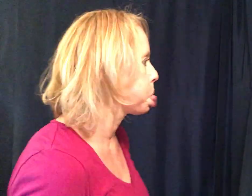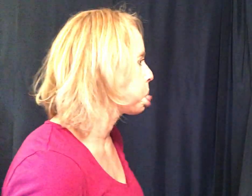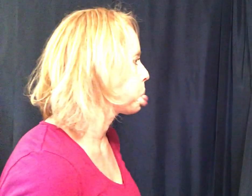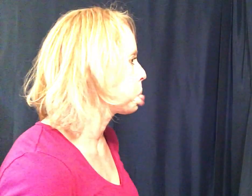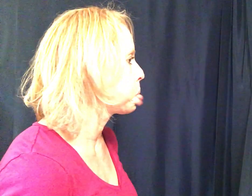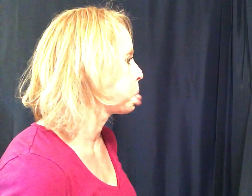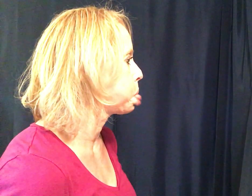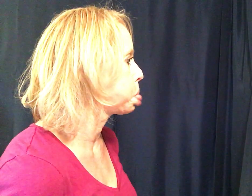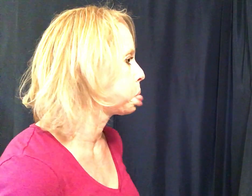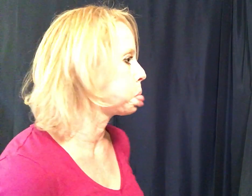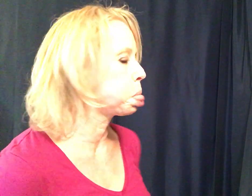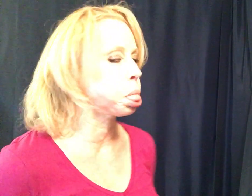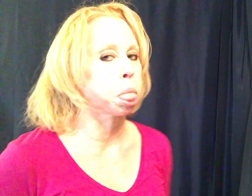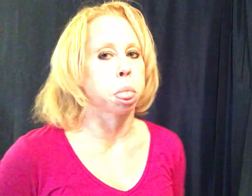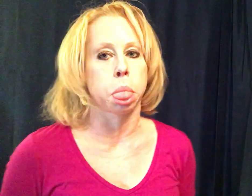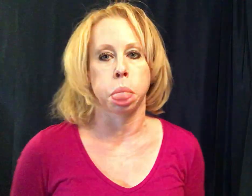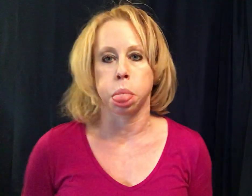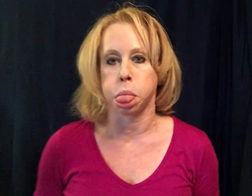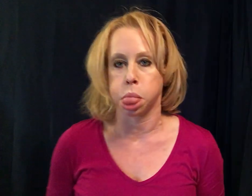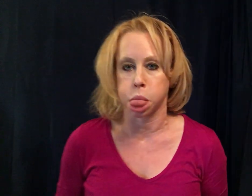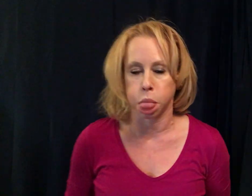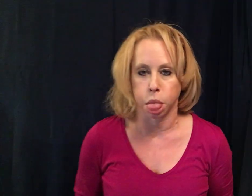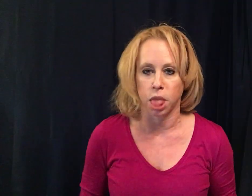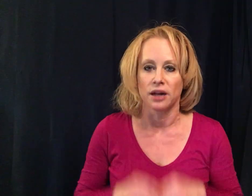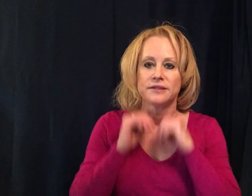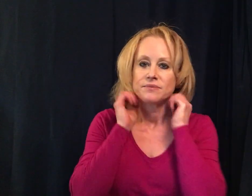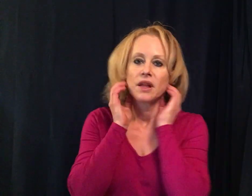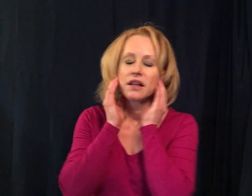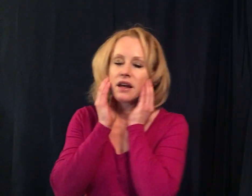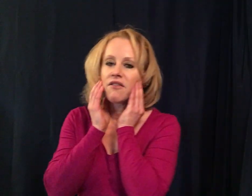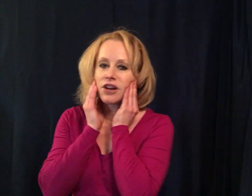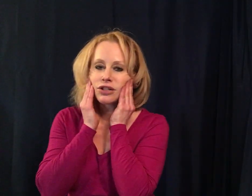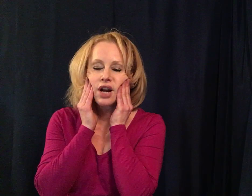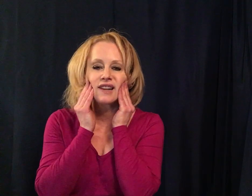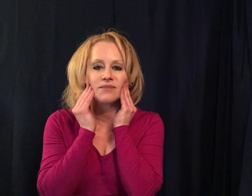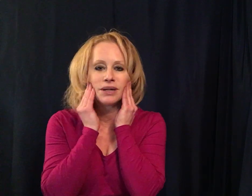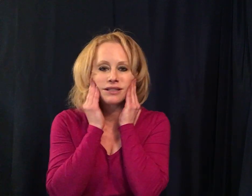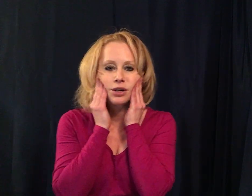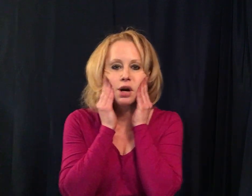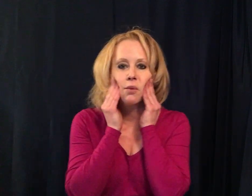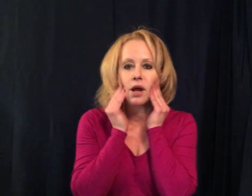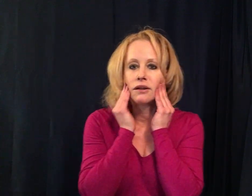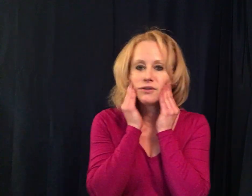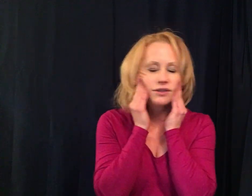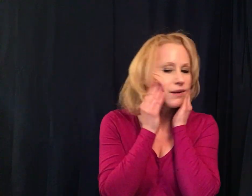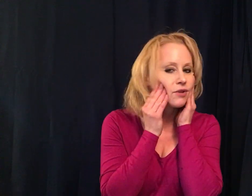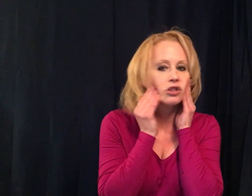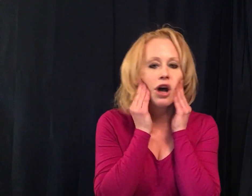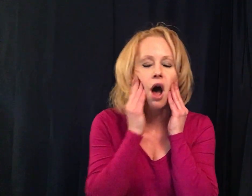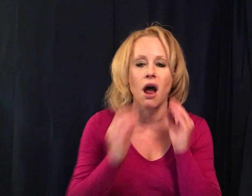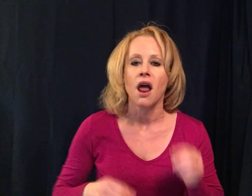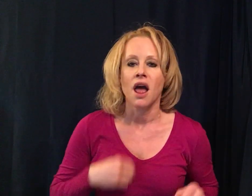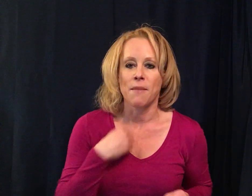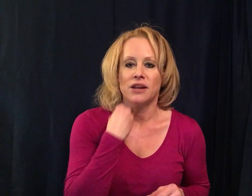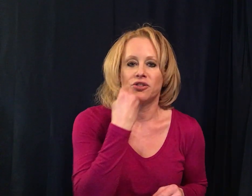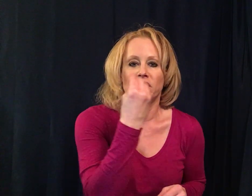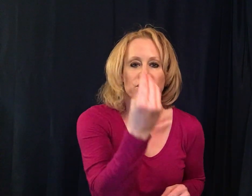not very attractive but it's a great way to loosen up the jaw and make sure that